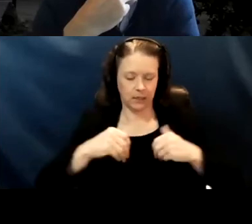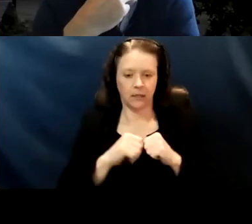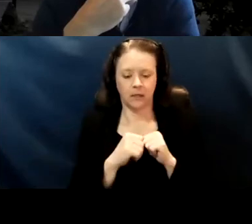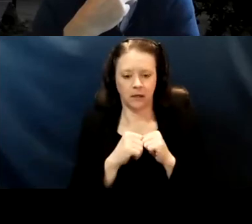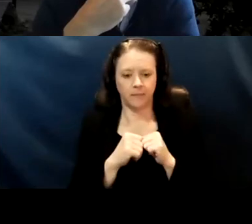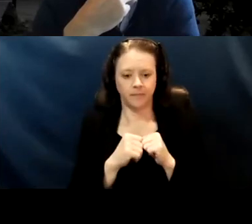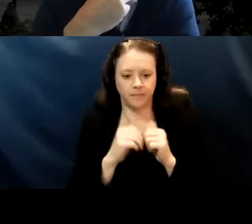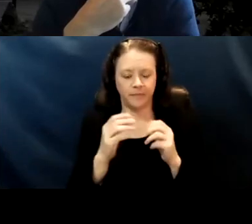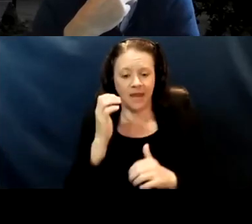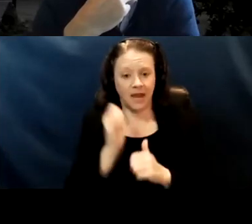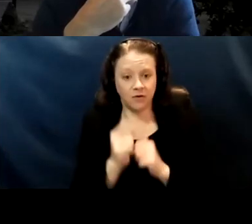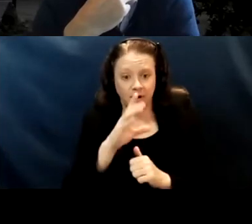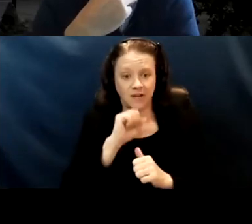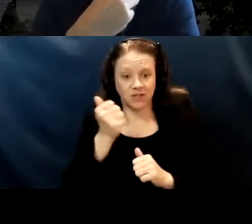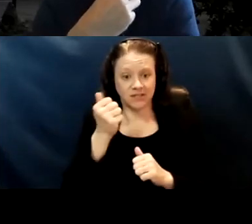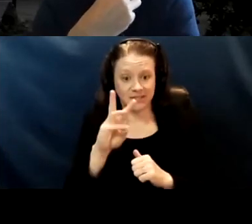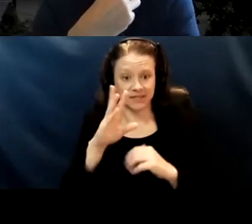Everybody's 16 and up now is currently a